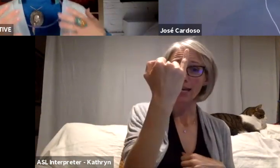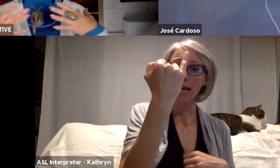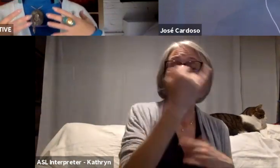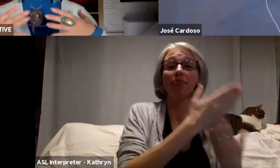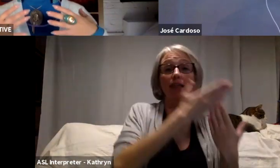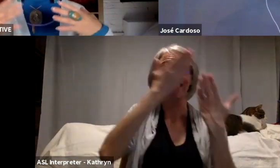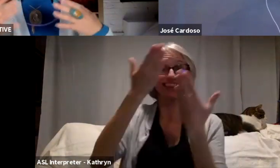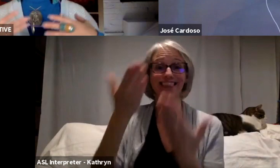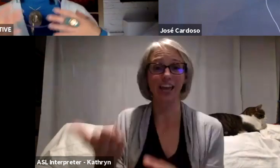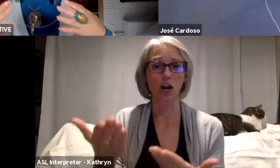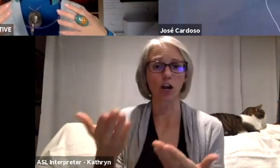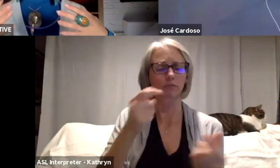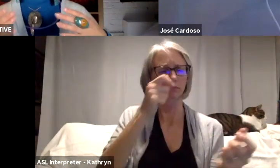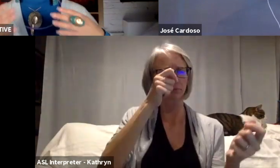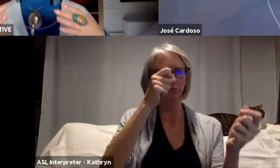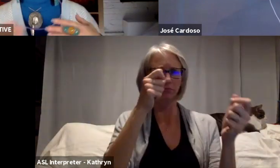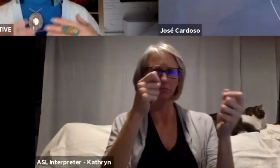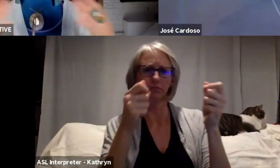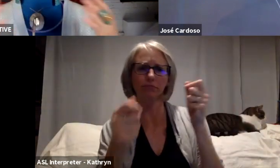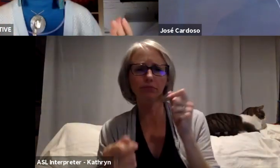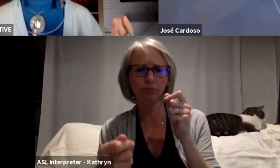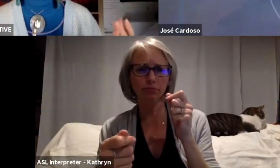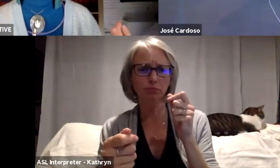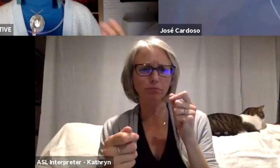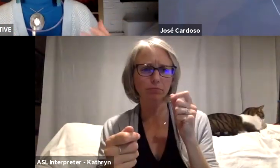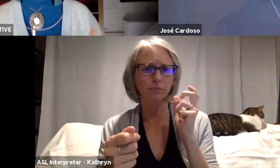you kind of had to wait and find times where it was appropriate to